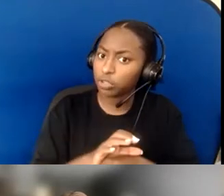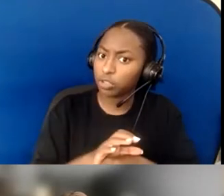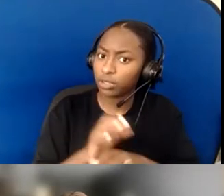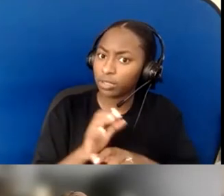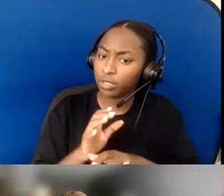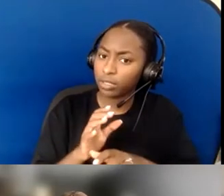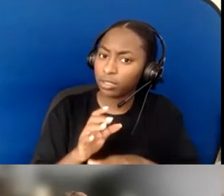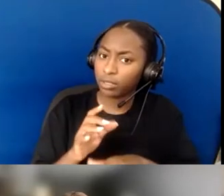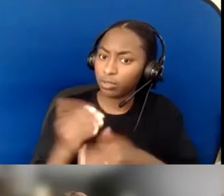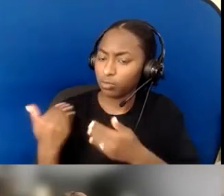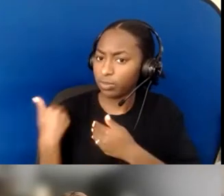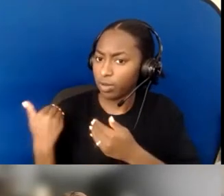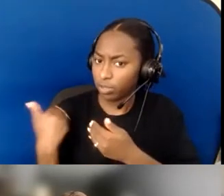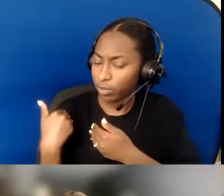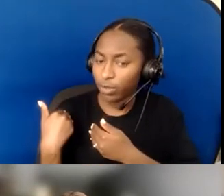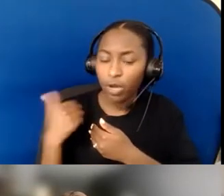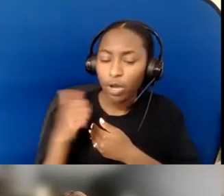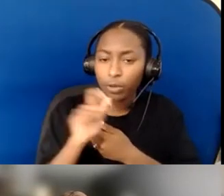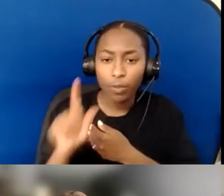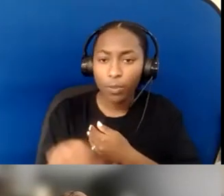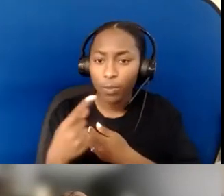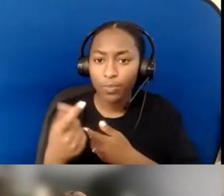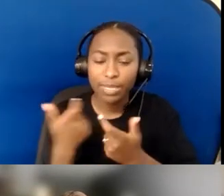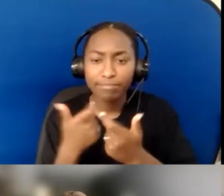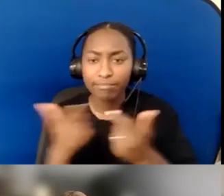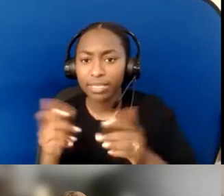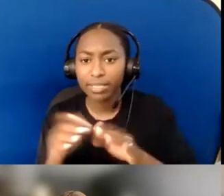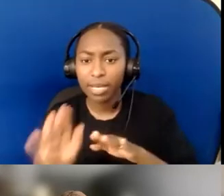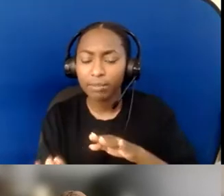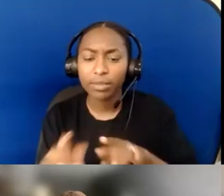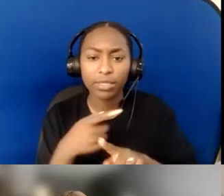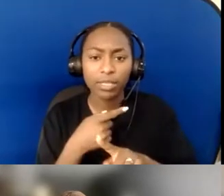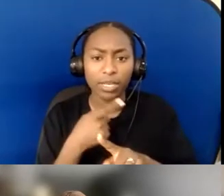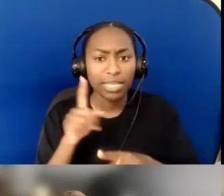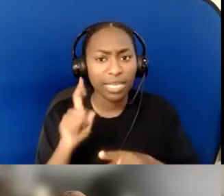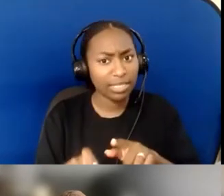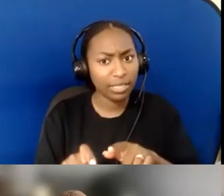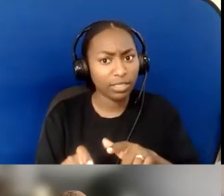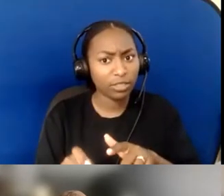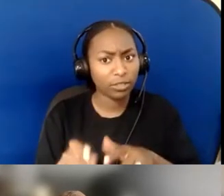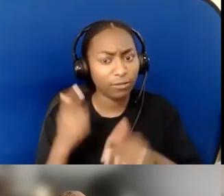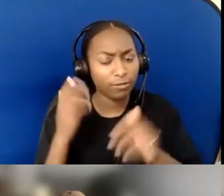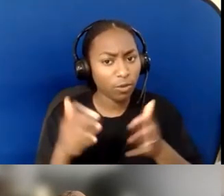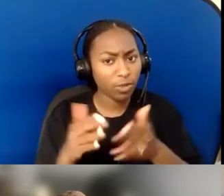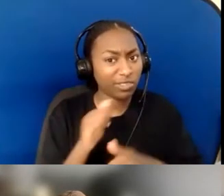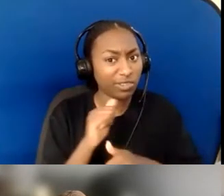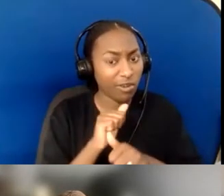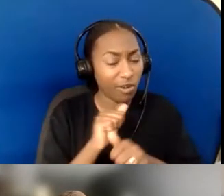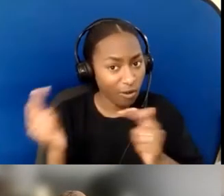Maybe in this question is a little bit of a fear that the church is gonna pat themselves on the back and say, "Yay, look what we did! See, we've done some